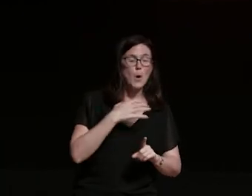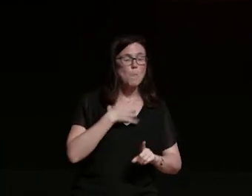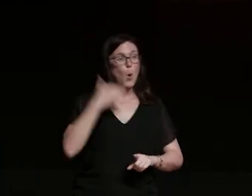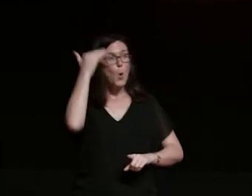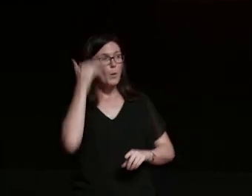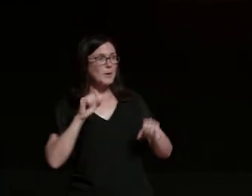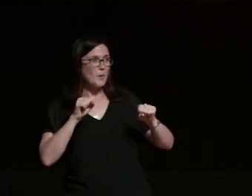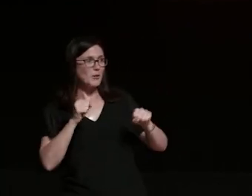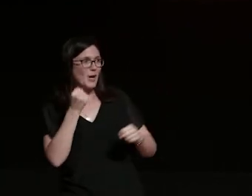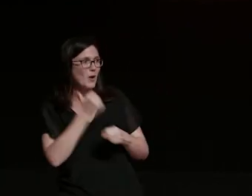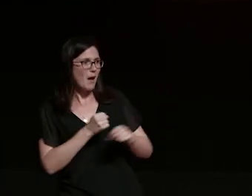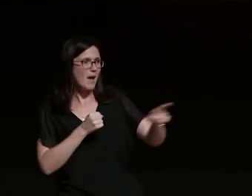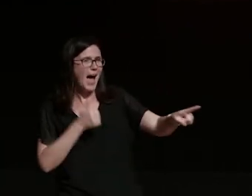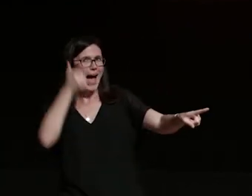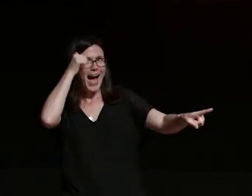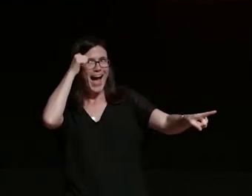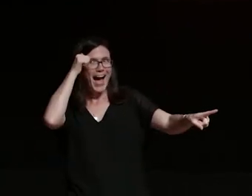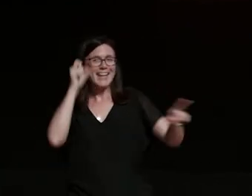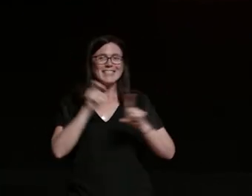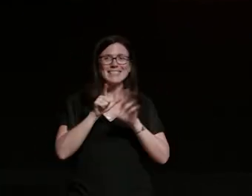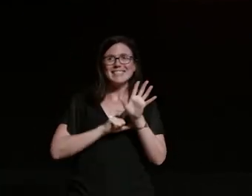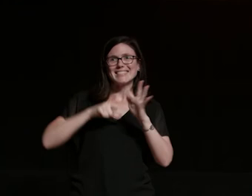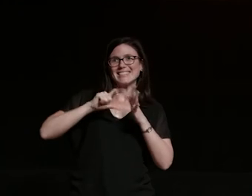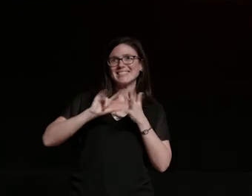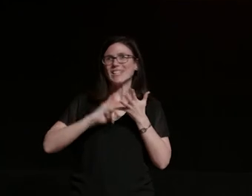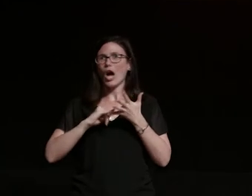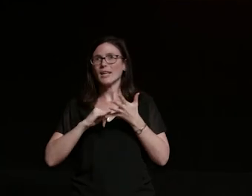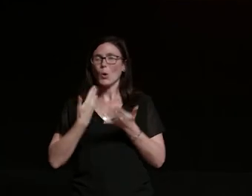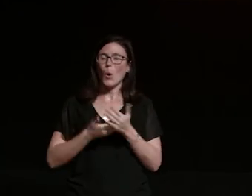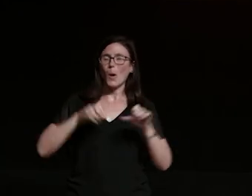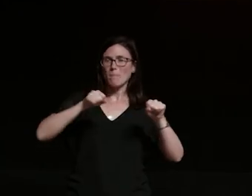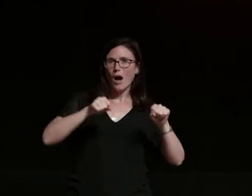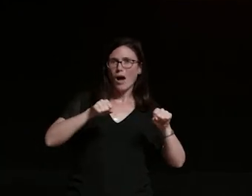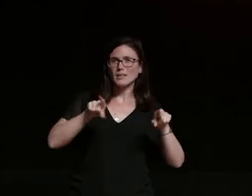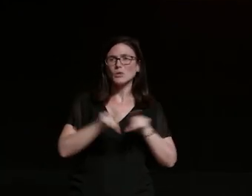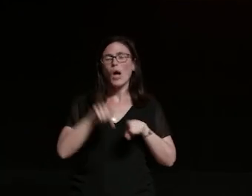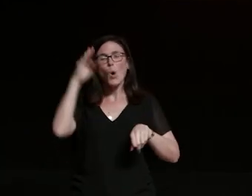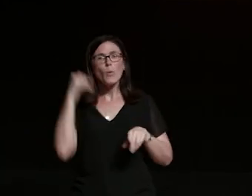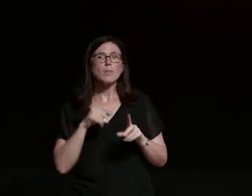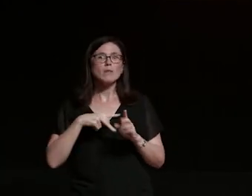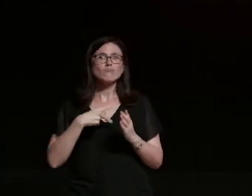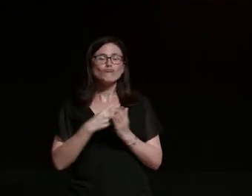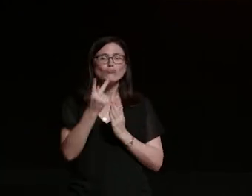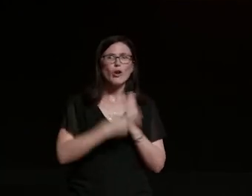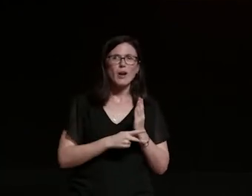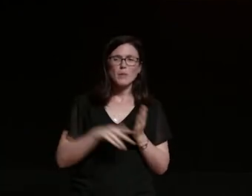tonight dikes on bikes and programs until we reduce the microaggressions and ignorant remarks